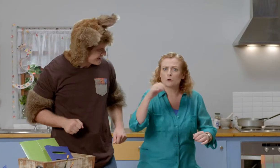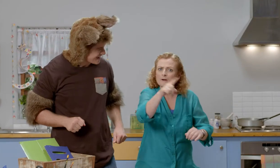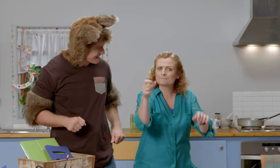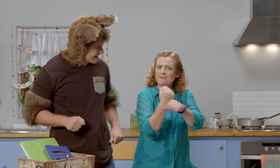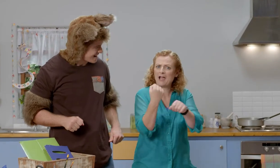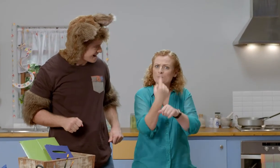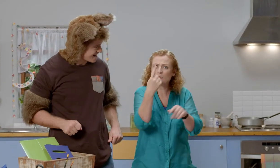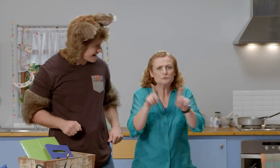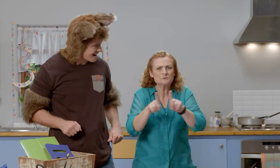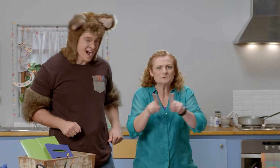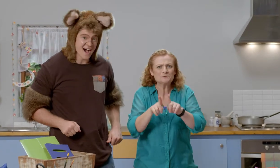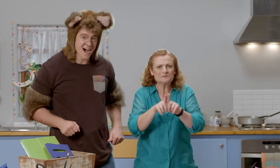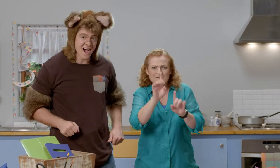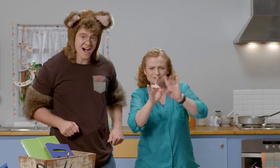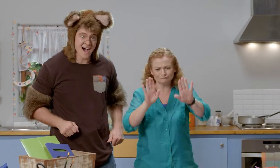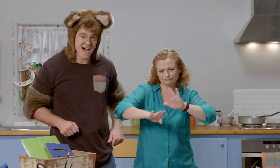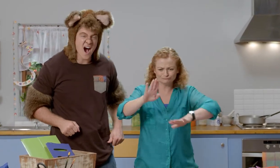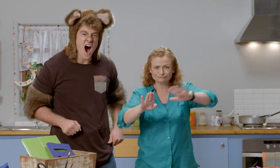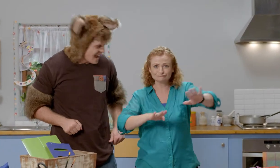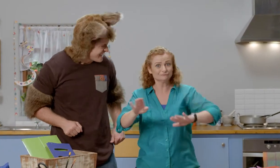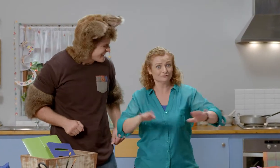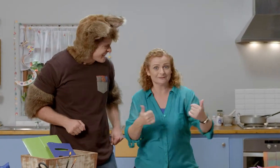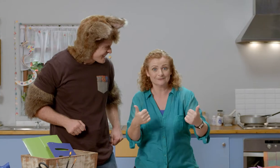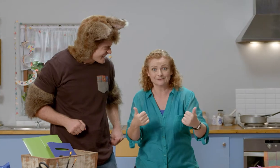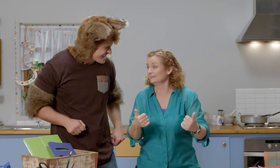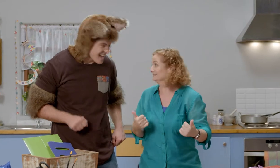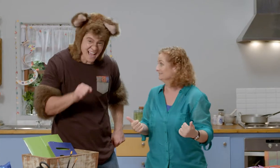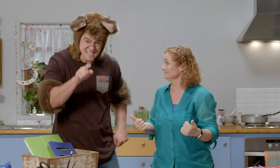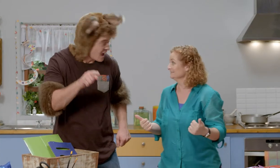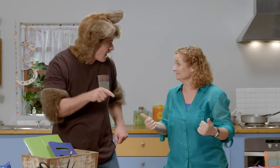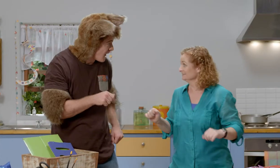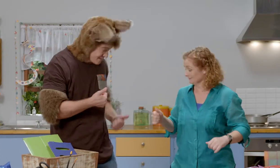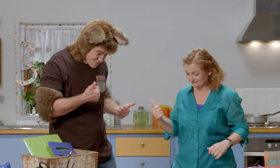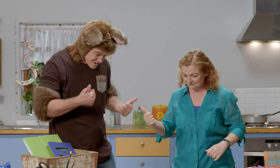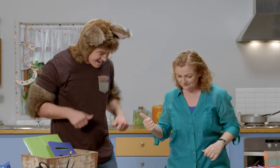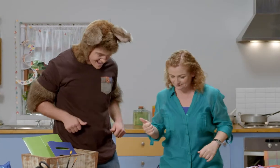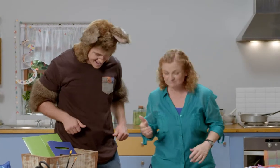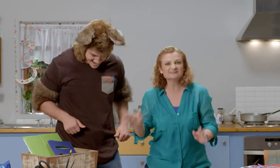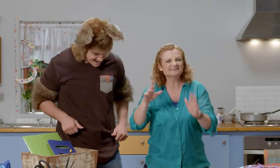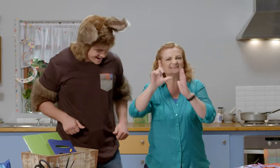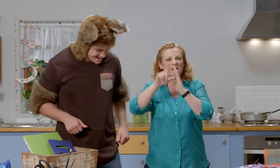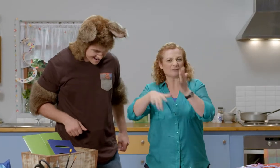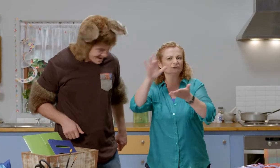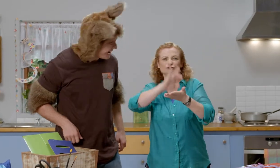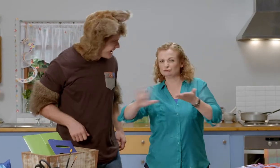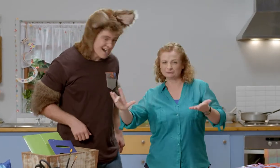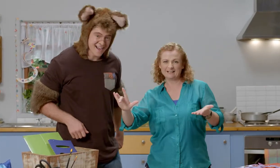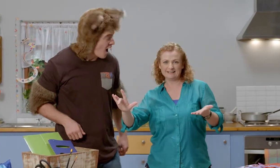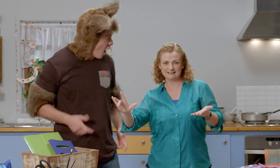You can all have fun making collage pictures too. Yeah, good! Well, our time is up.